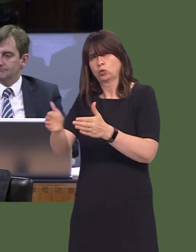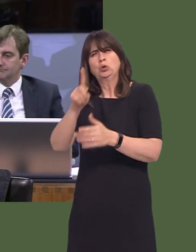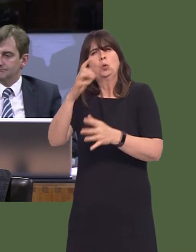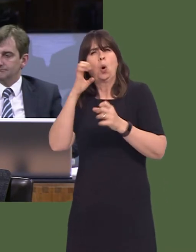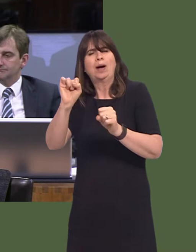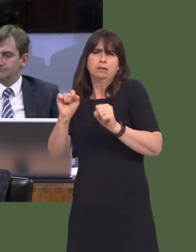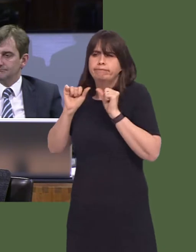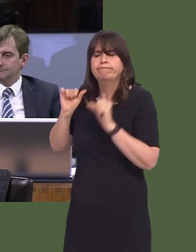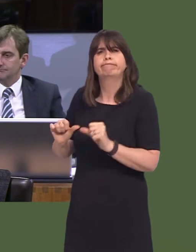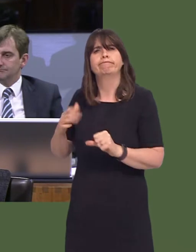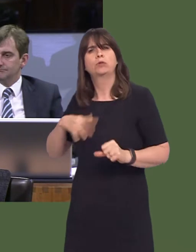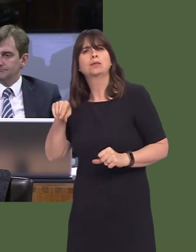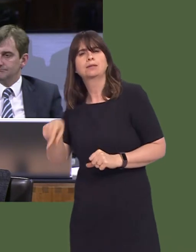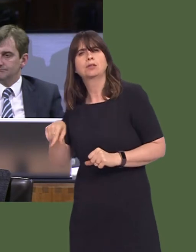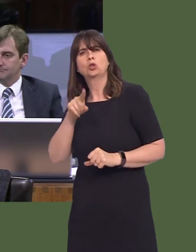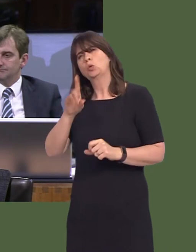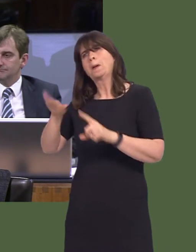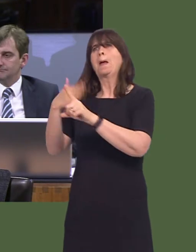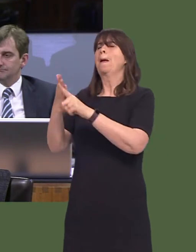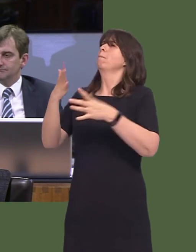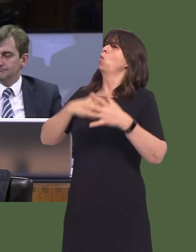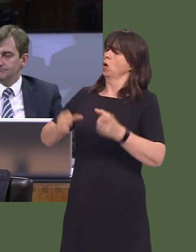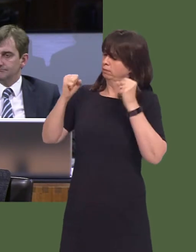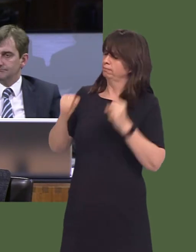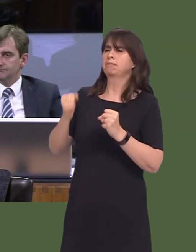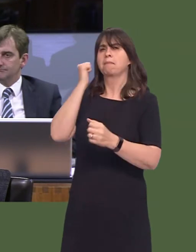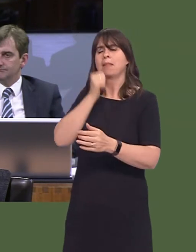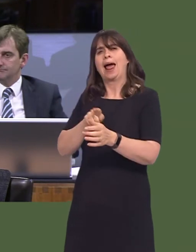indicated that has been a personal goal for you to deliver? And, now we know that there